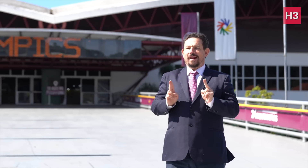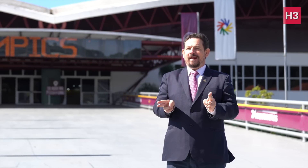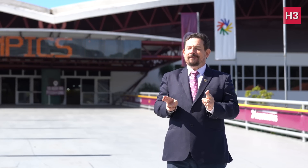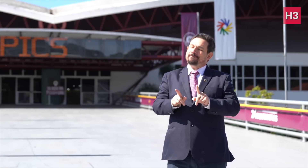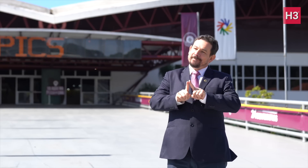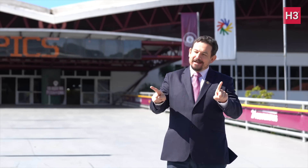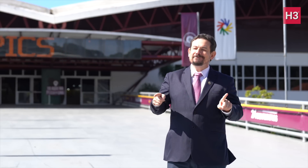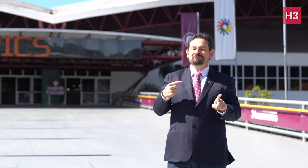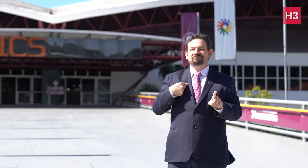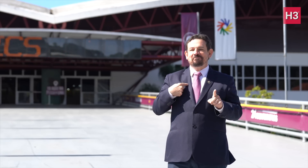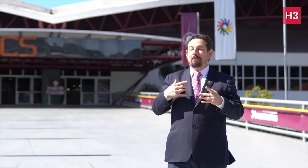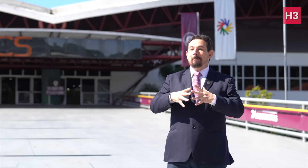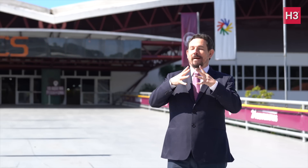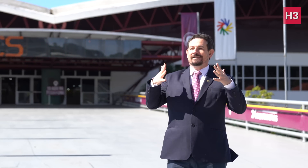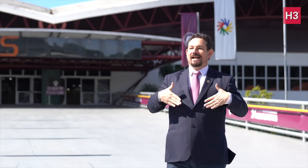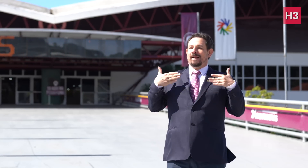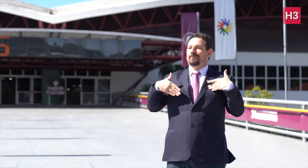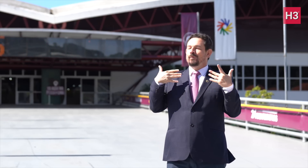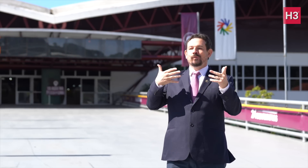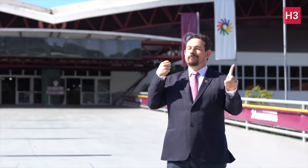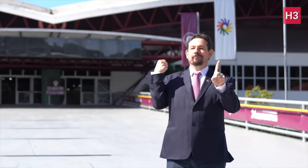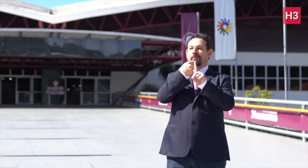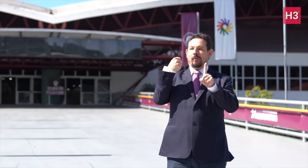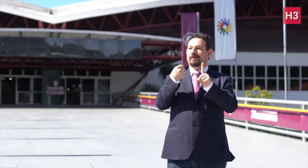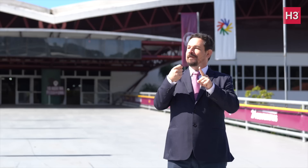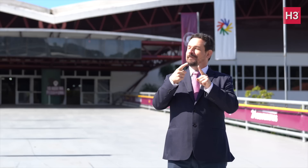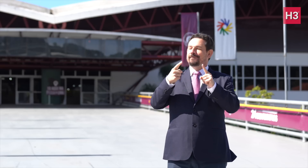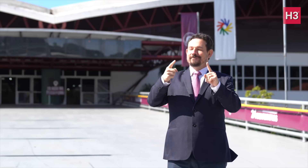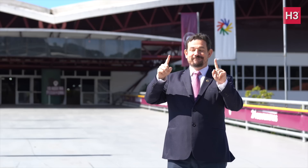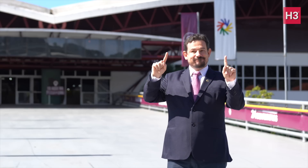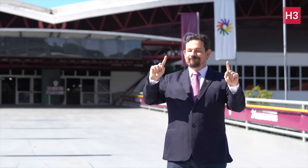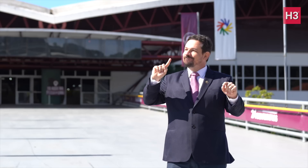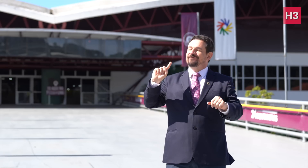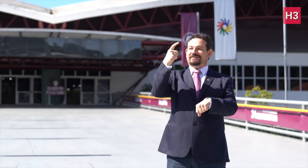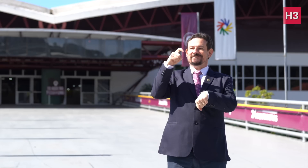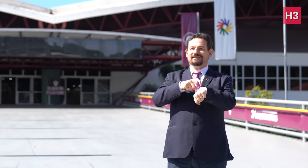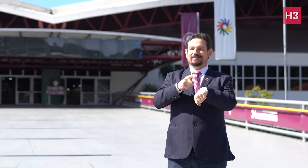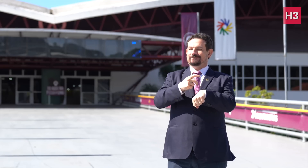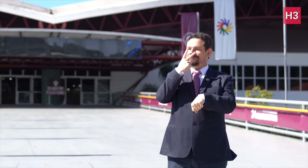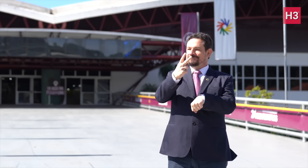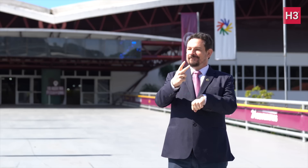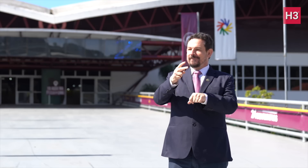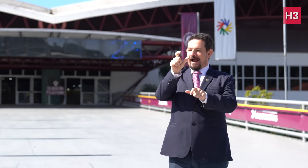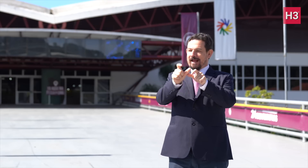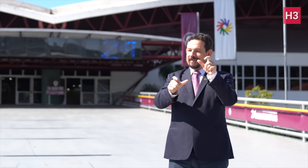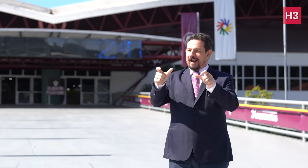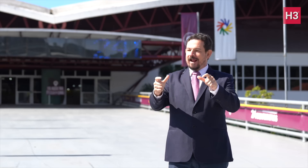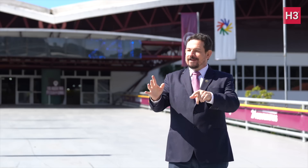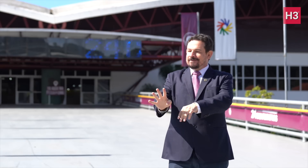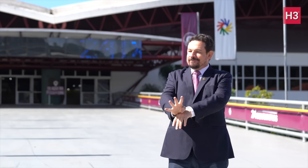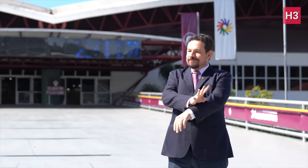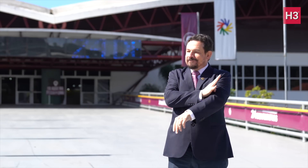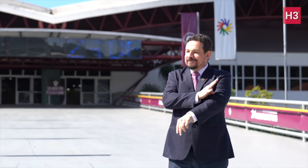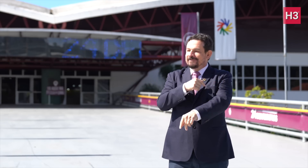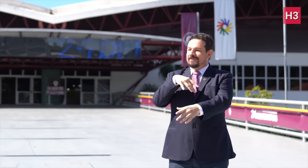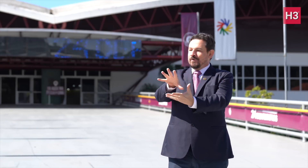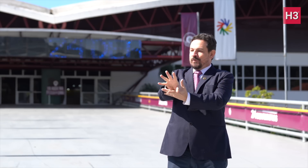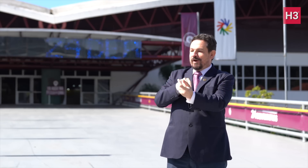I am very pleased to see athletes coming here. I definitely can feel their emotions -